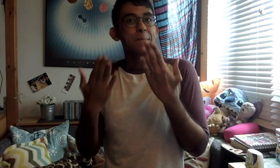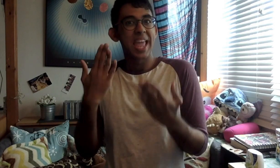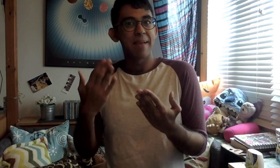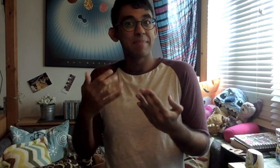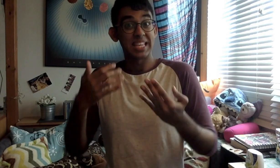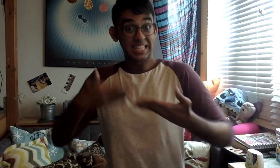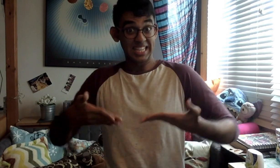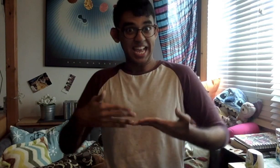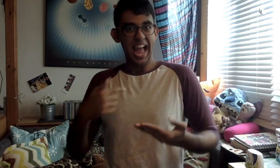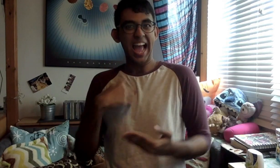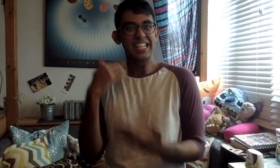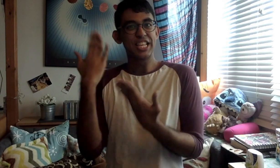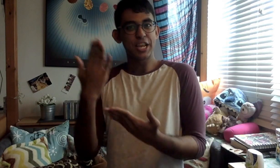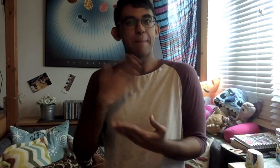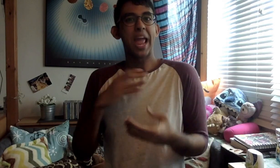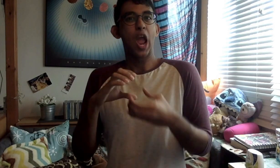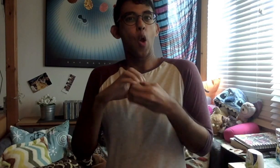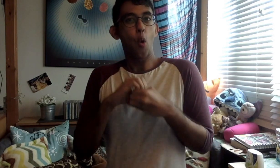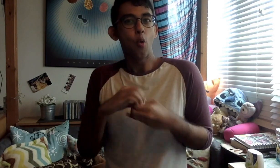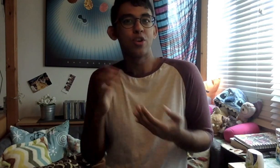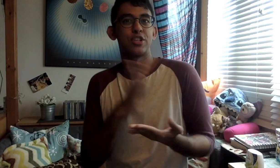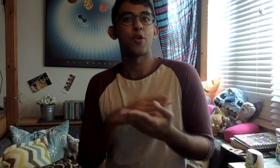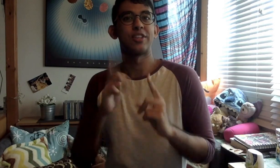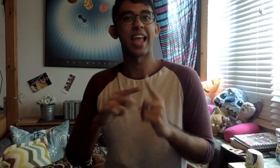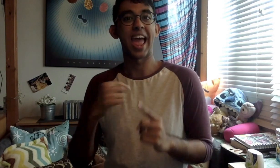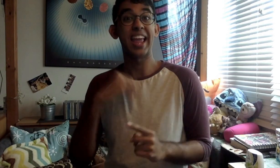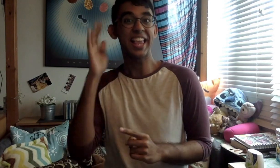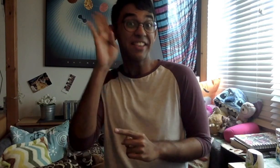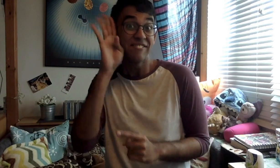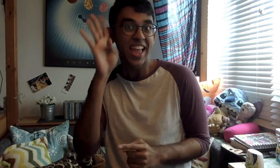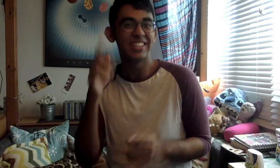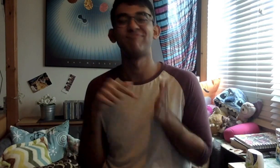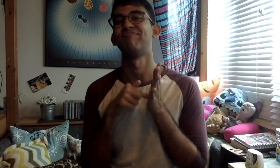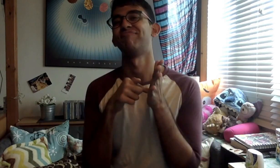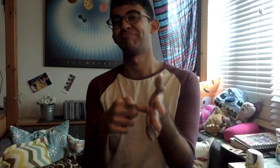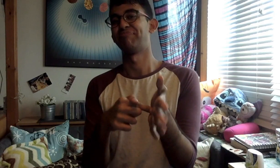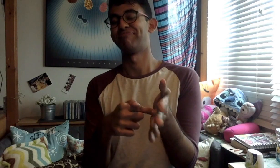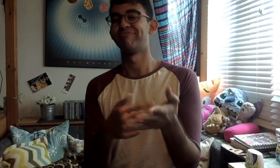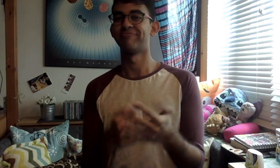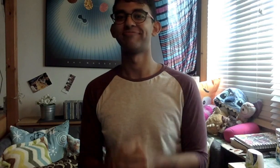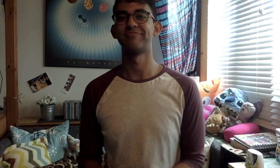So maybe here I could suggest my own song interpretations. I could come up with the signs and then share them with all of you.